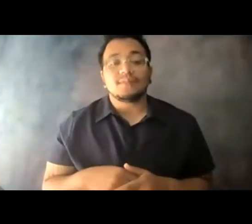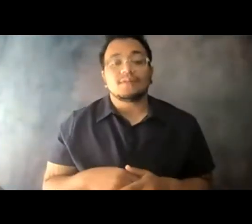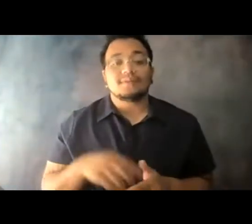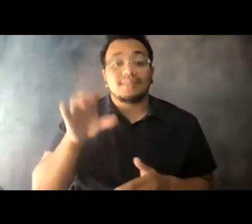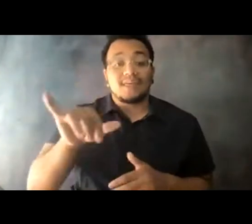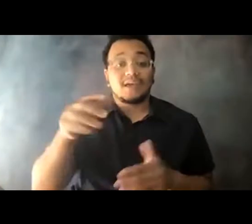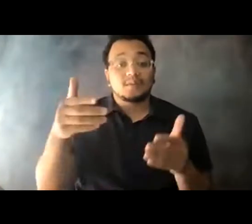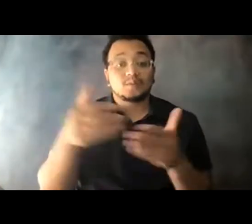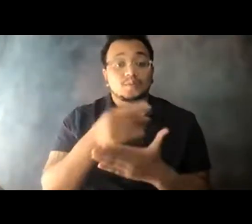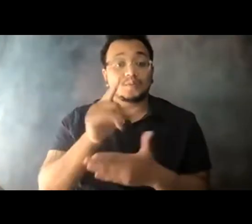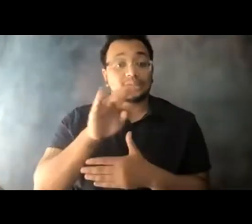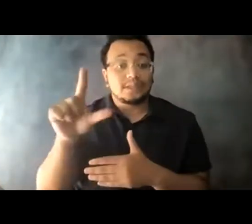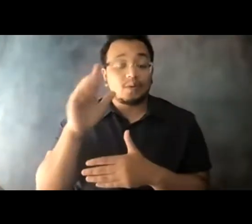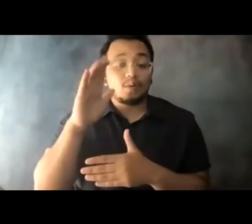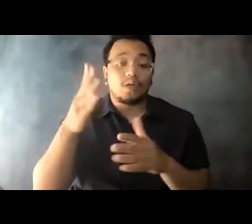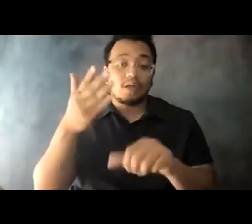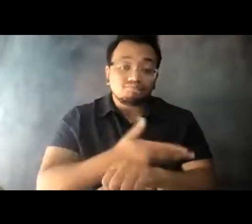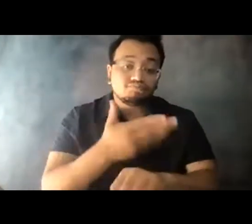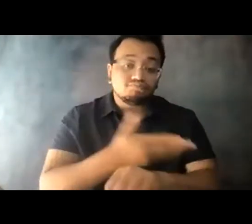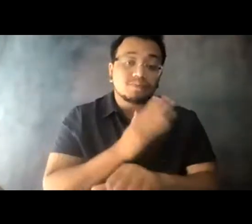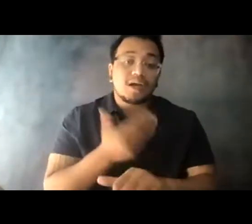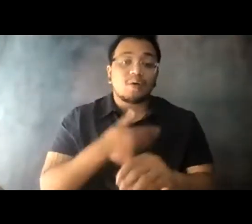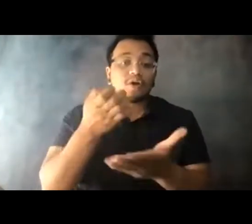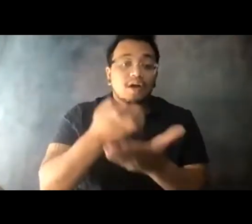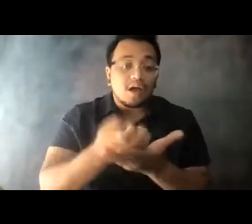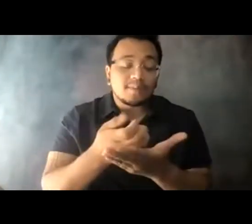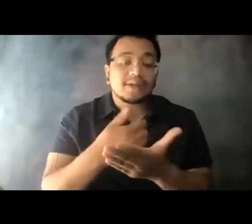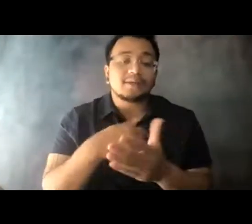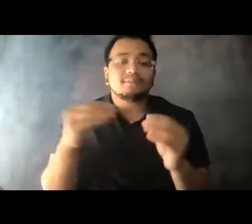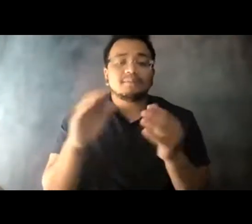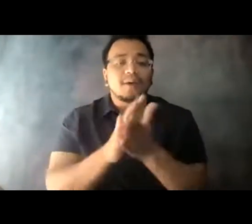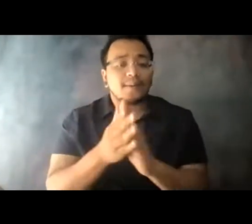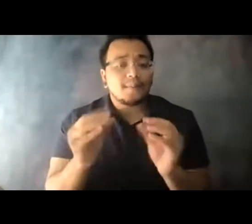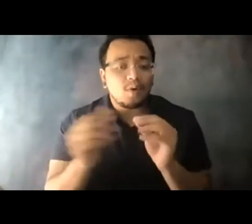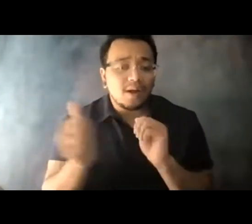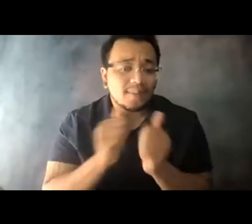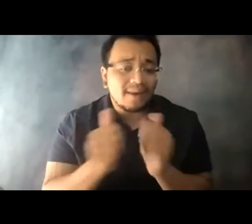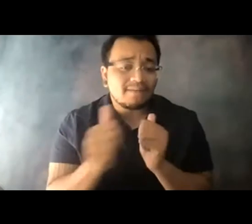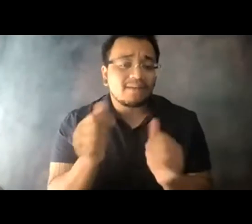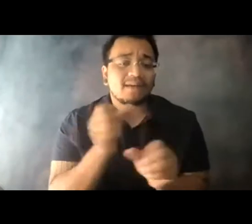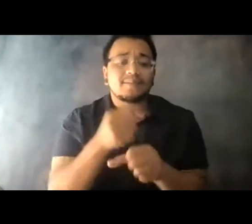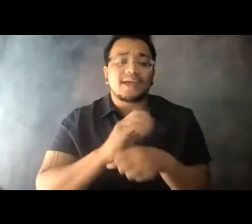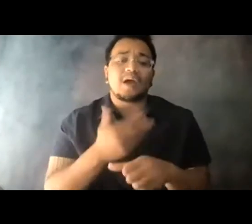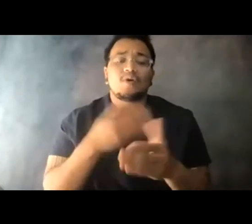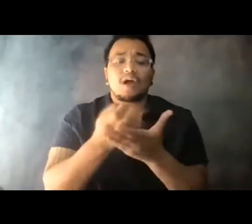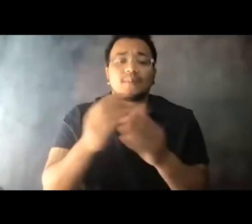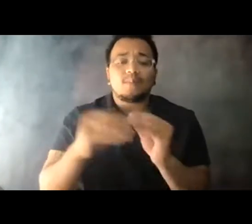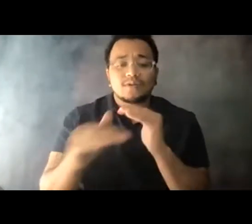14:03:44 It's going to enhance our competitiveness, create good jobs, and make our economy more sustainable, resilient, and just.